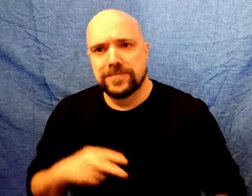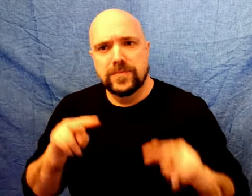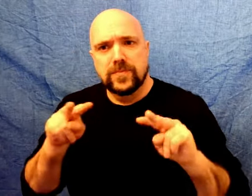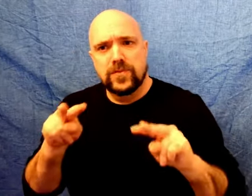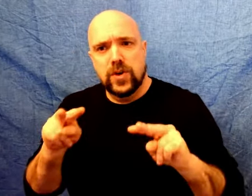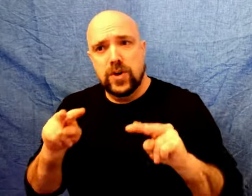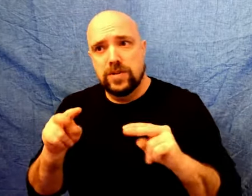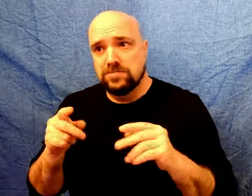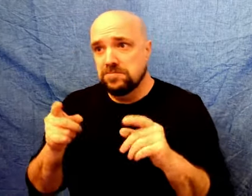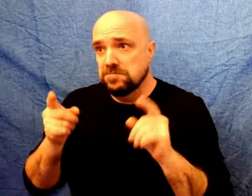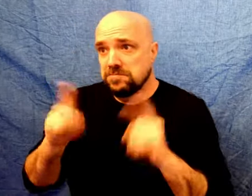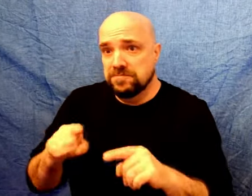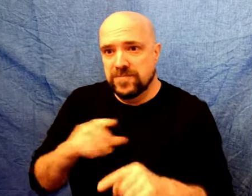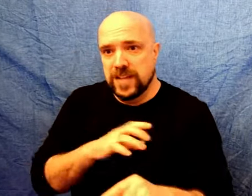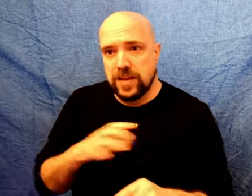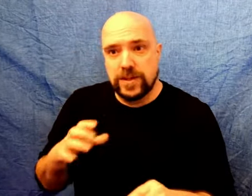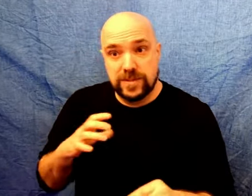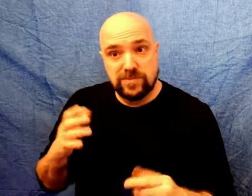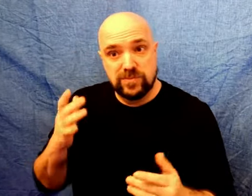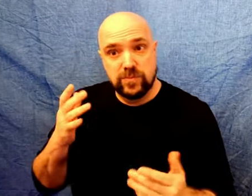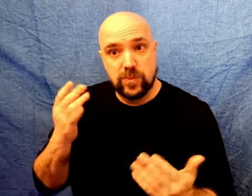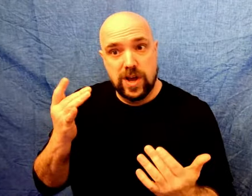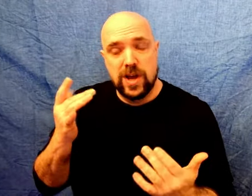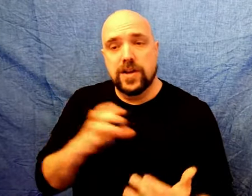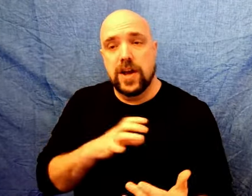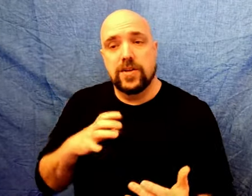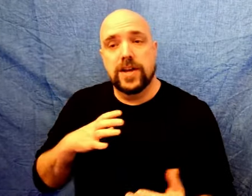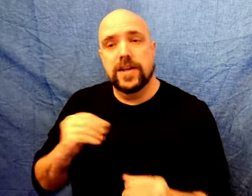Currently, I am looking forward to what is happening with the Congress.